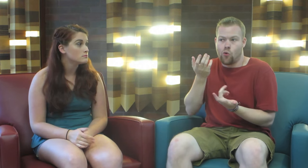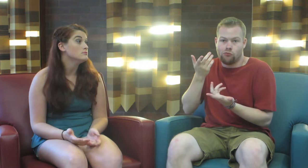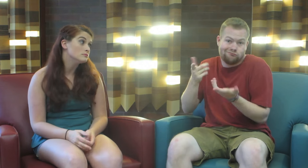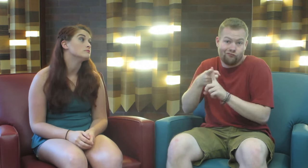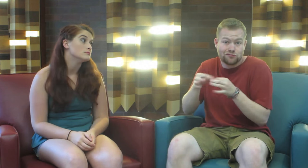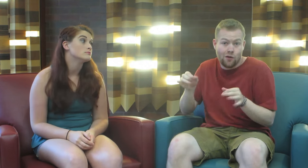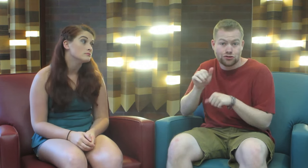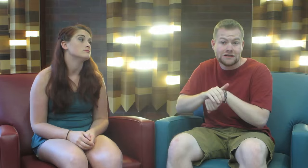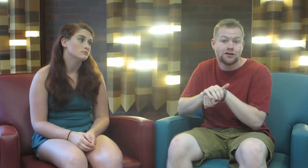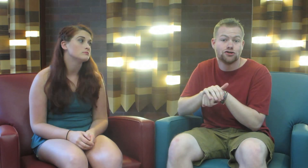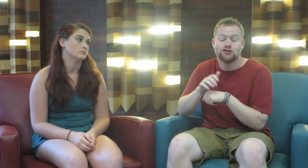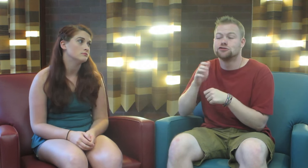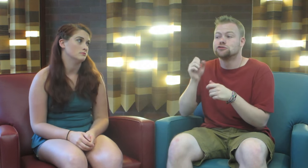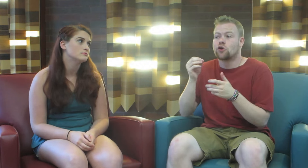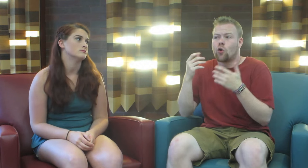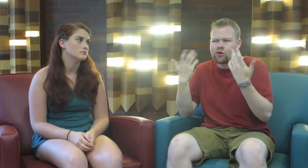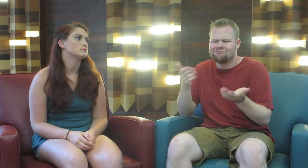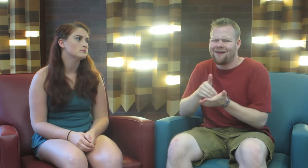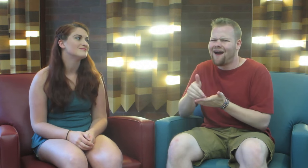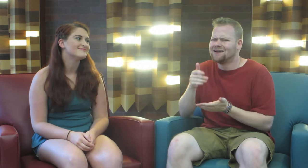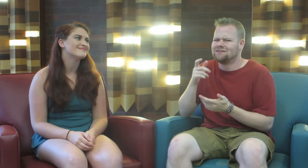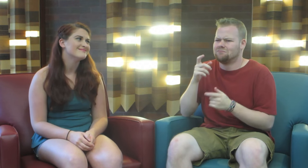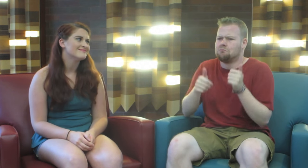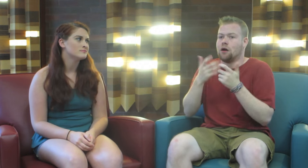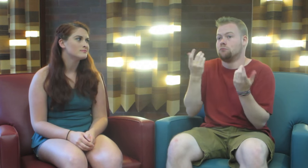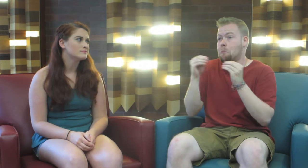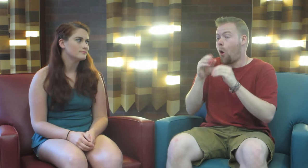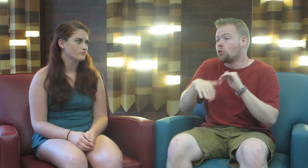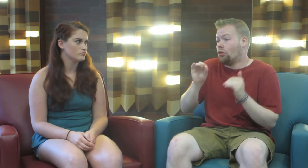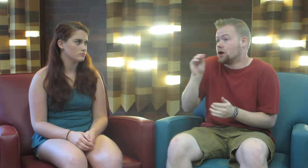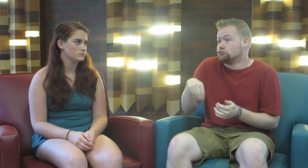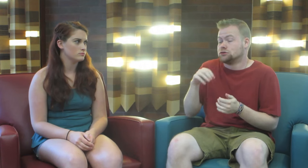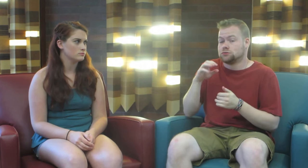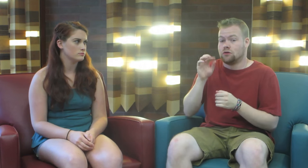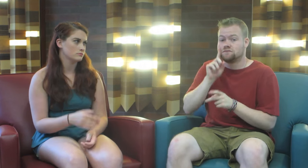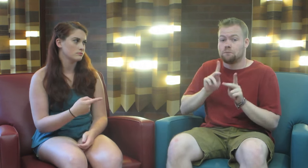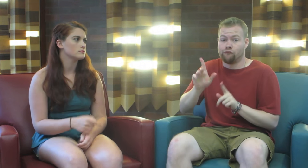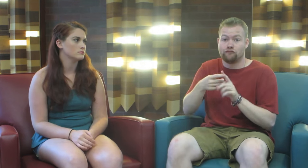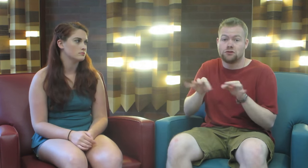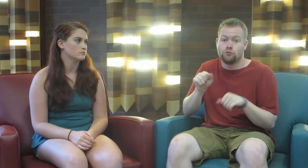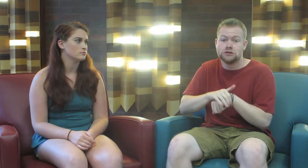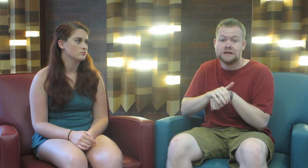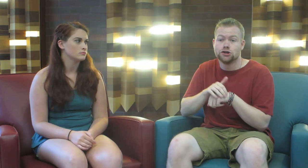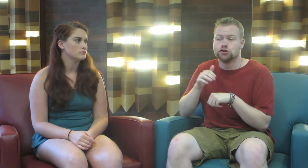Their first language is English. So often, more than 90% of deaf people, their first language is English.